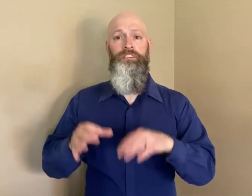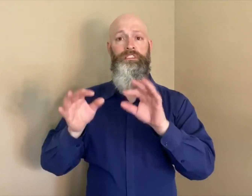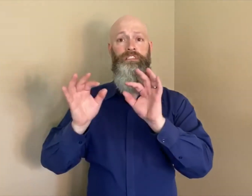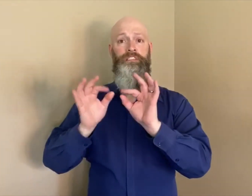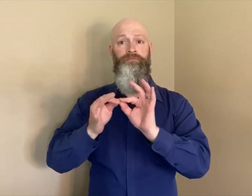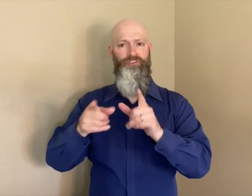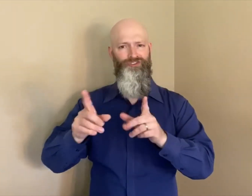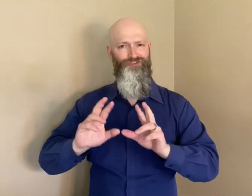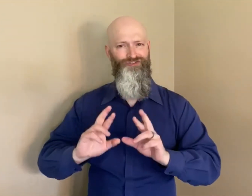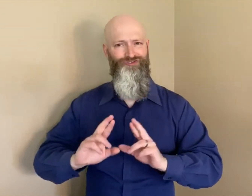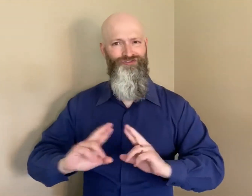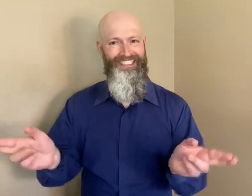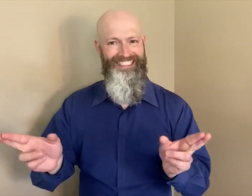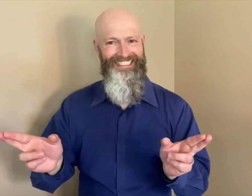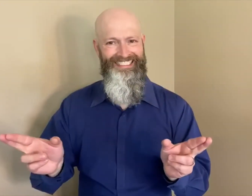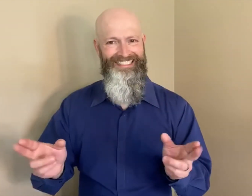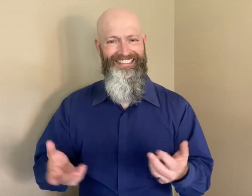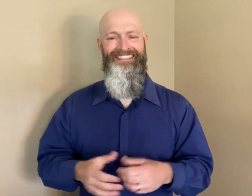Interpreters and other accommodations will be available.